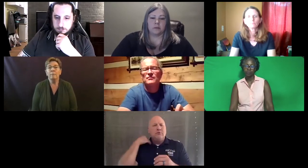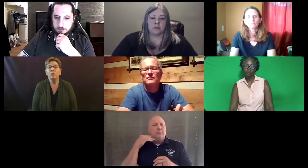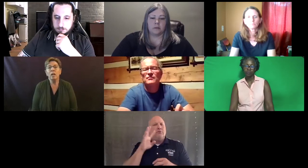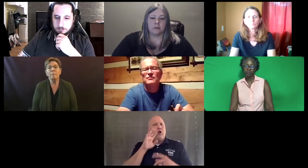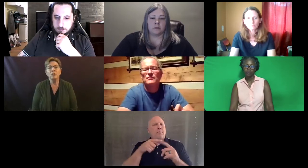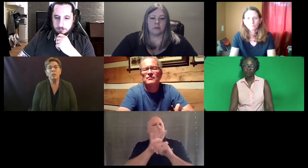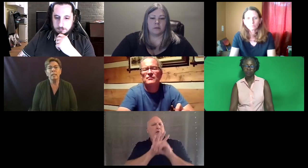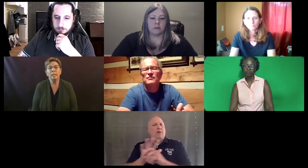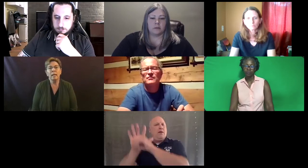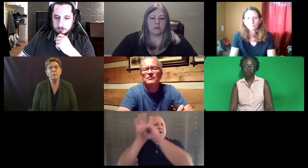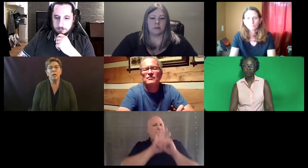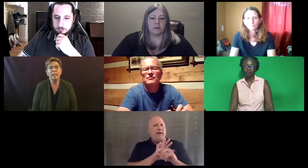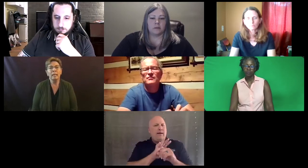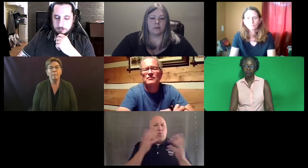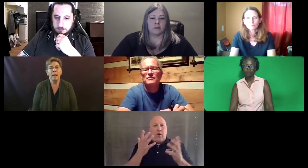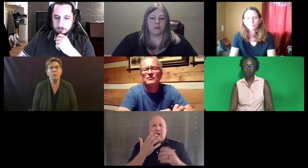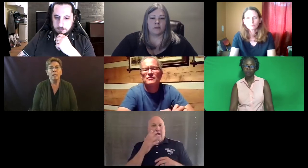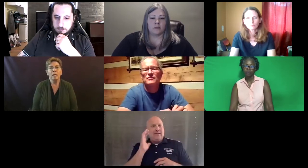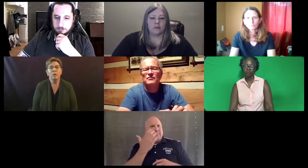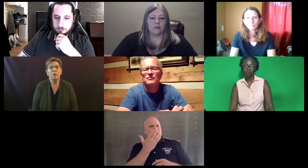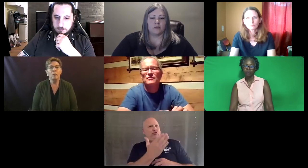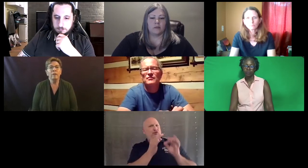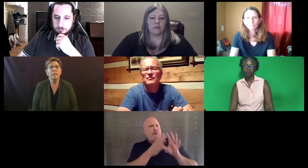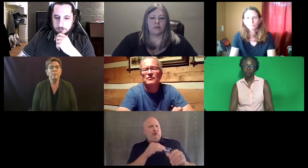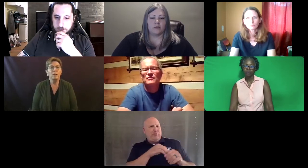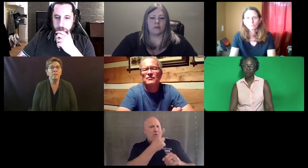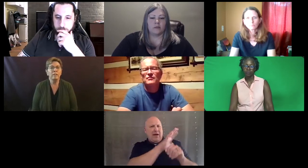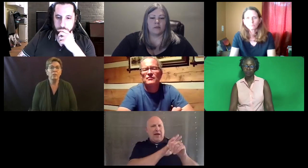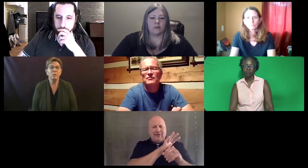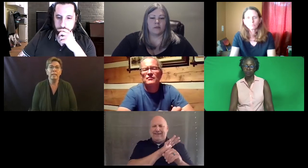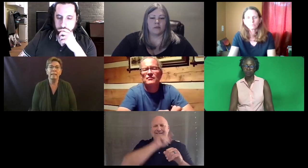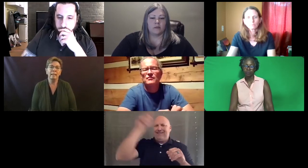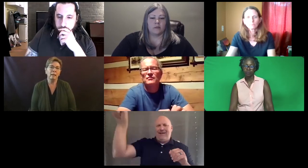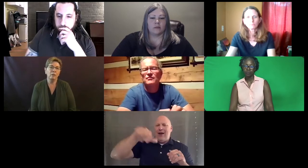Jon mentioned talking about, you know, various parts of the country and that interpreter